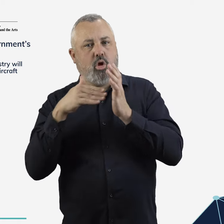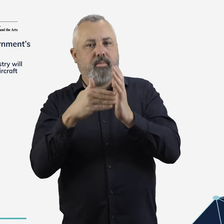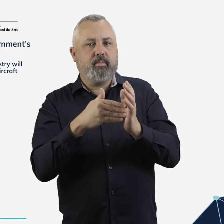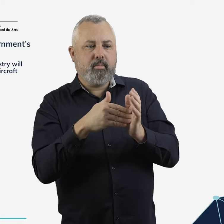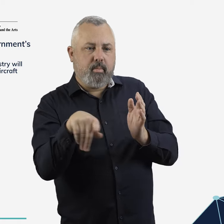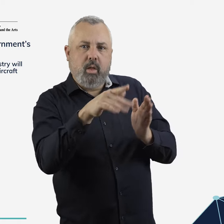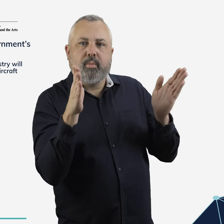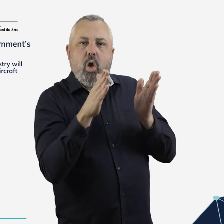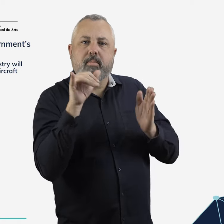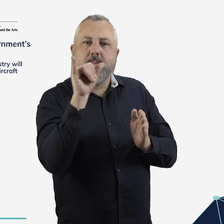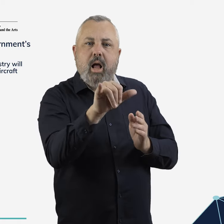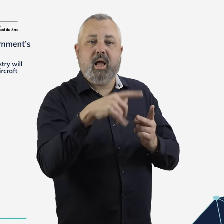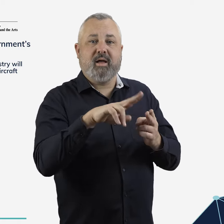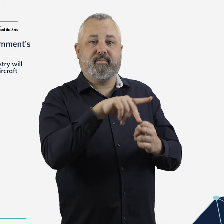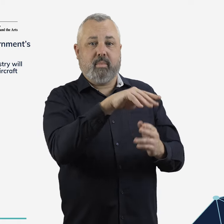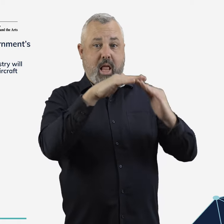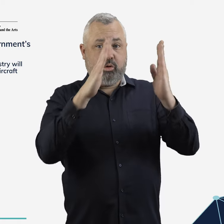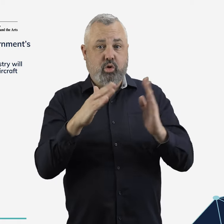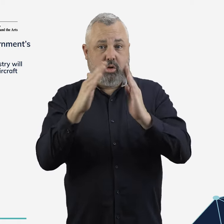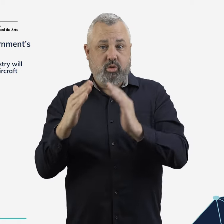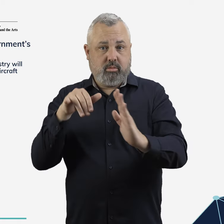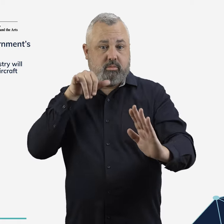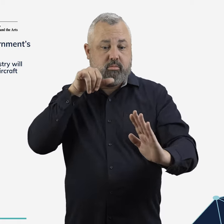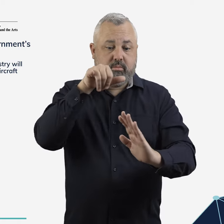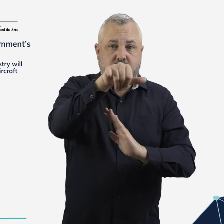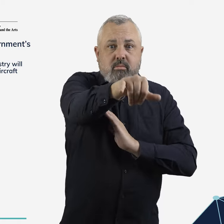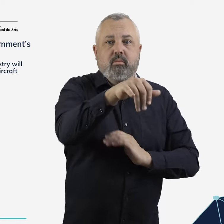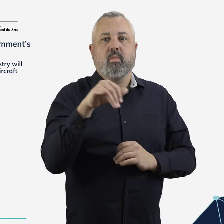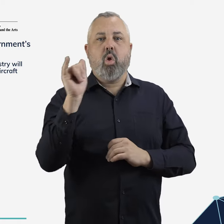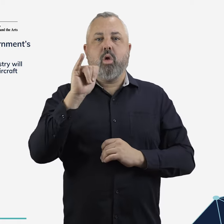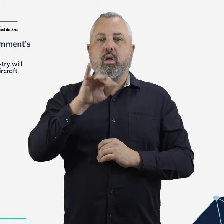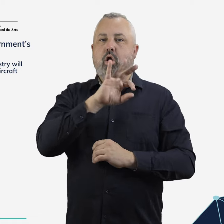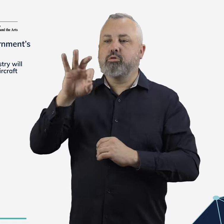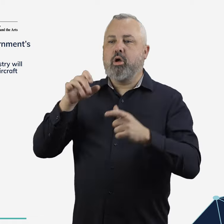noise impacts for aircraft operating over residential areas under visual flight rules and